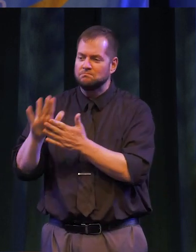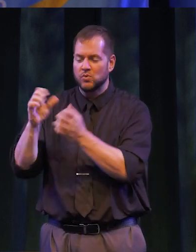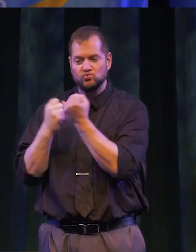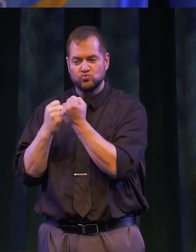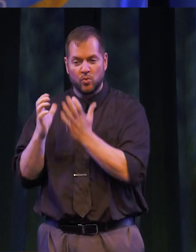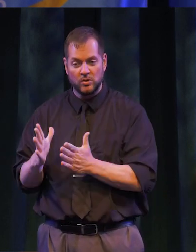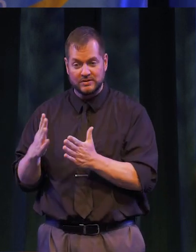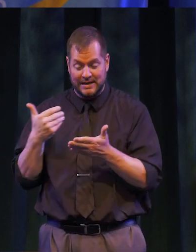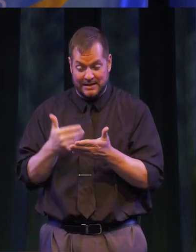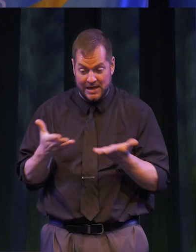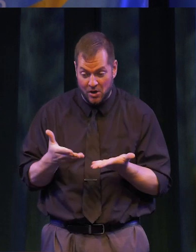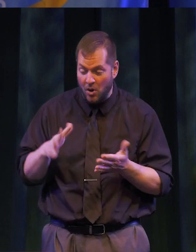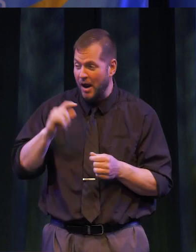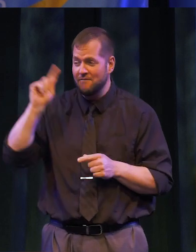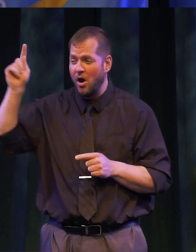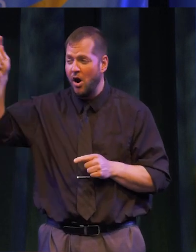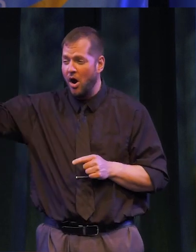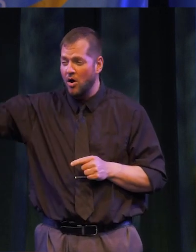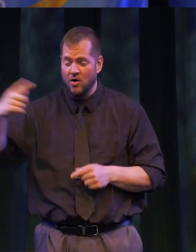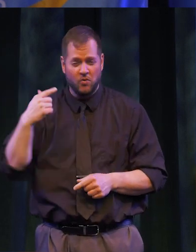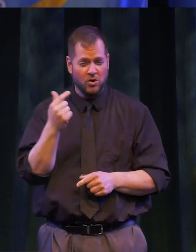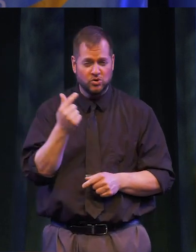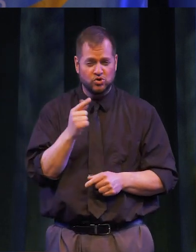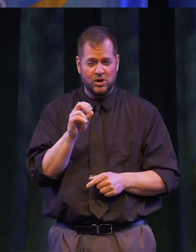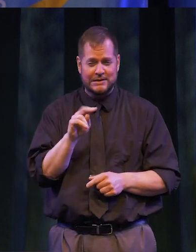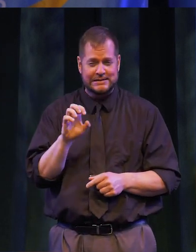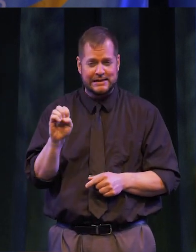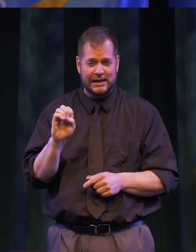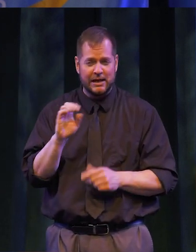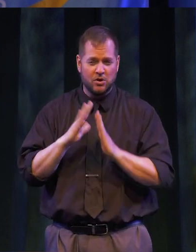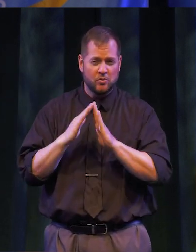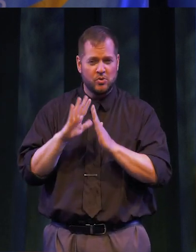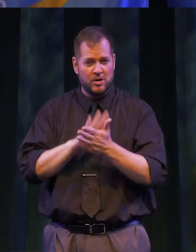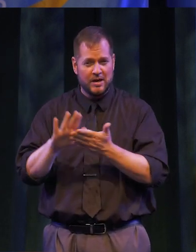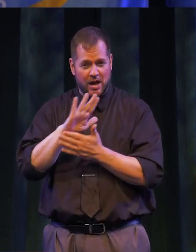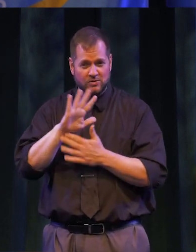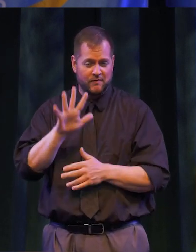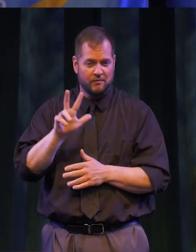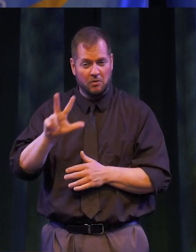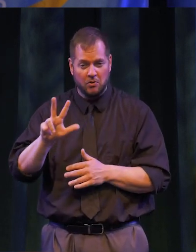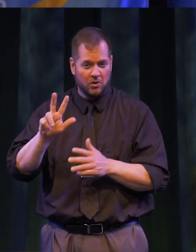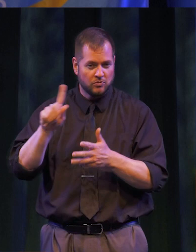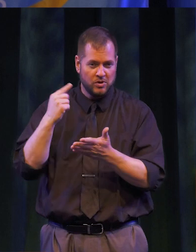AND FAR TO GENESEE COMMUNITY COLLEGE’S 53RD COMMENCEMENT. ONCE AGAIN, THIS YEAR, AS WITH